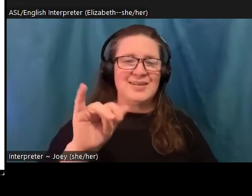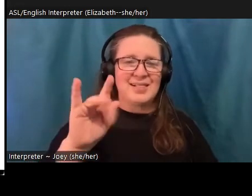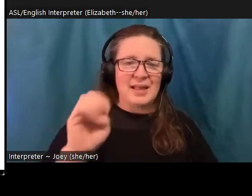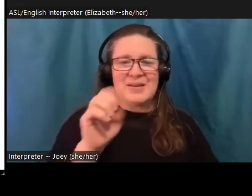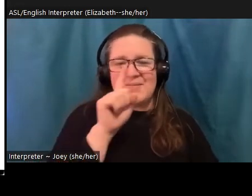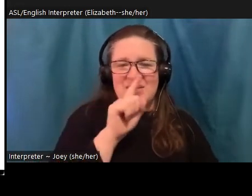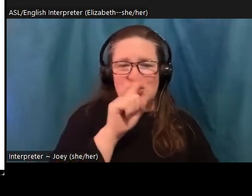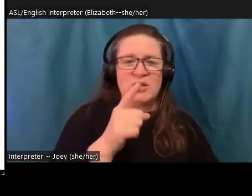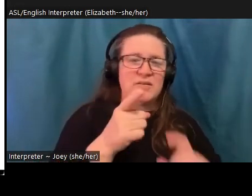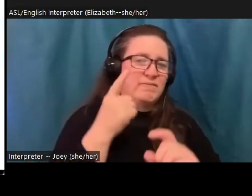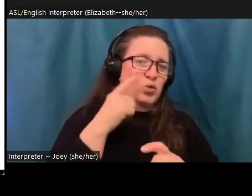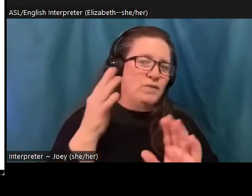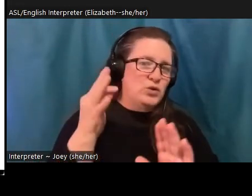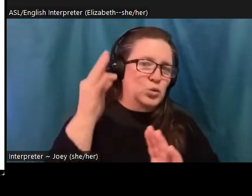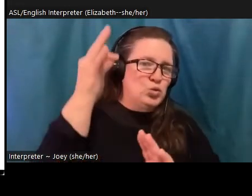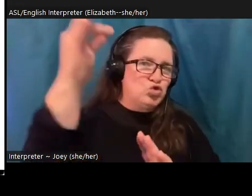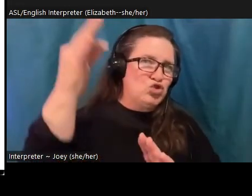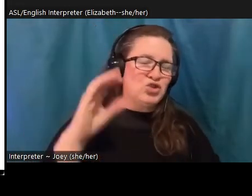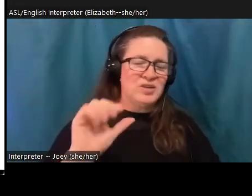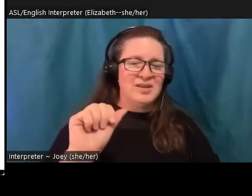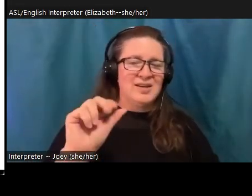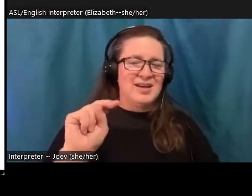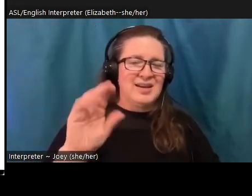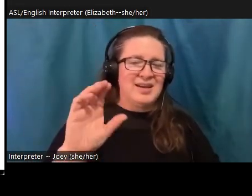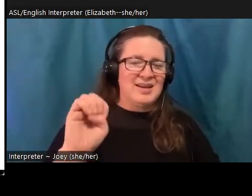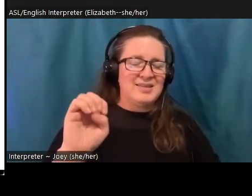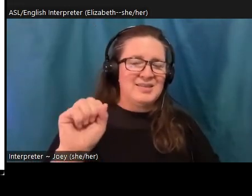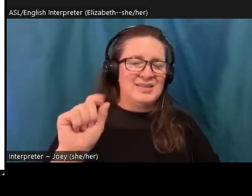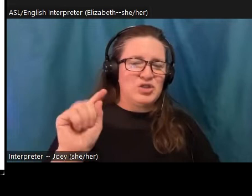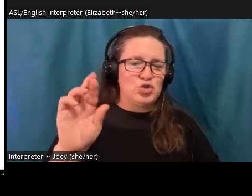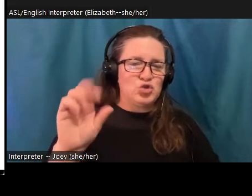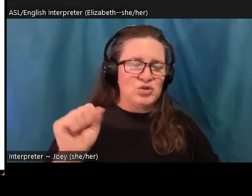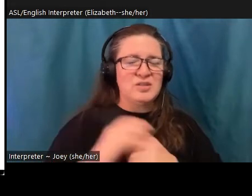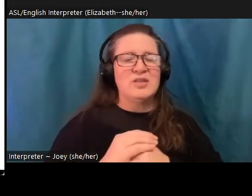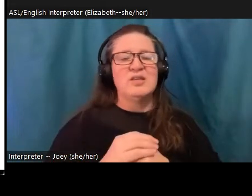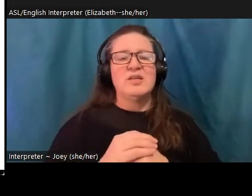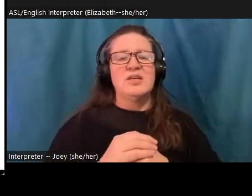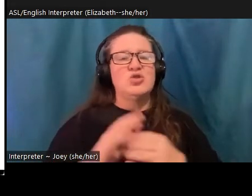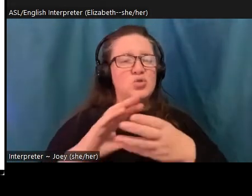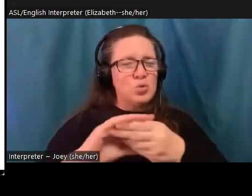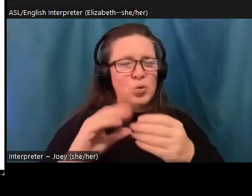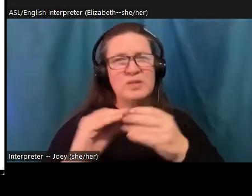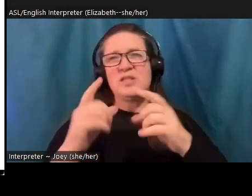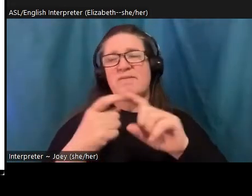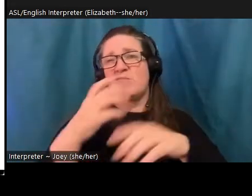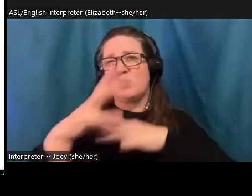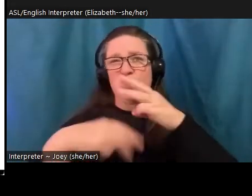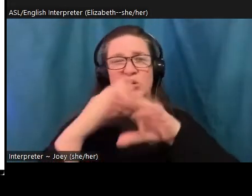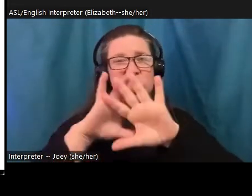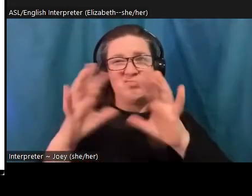imagining these intersectional worlds of community based solutions and healing. They run a contest each year for the best